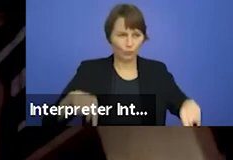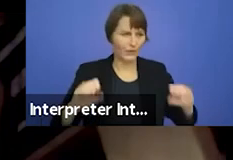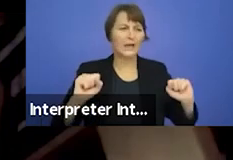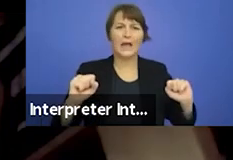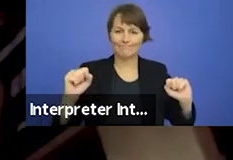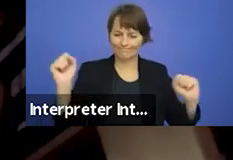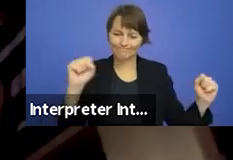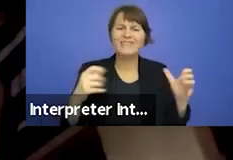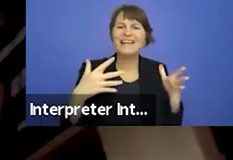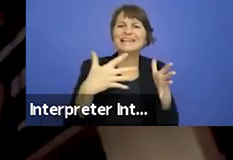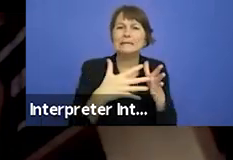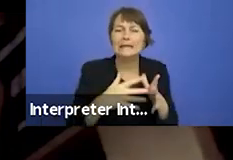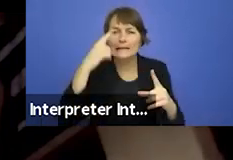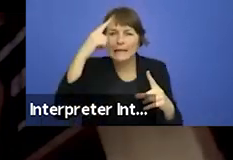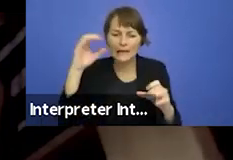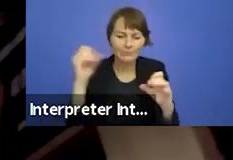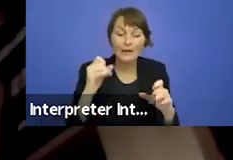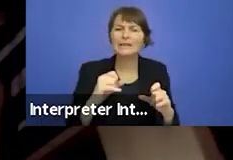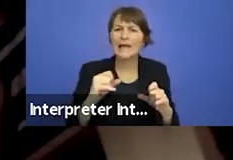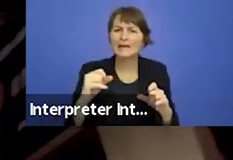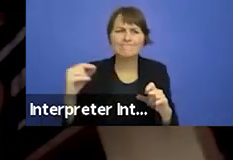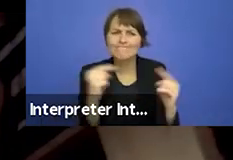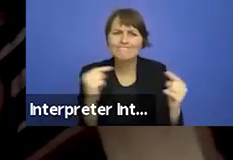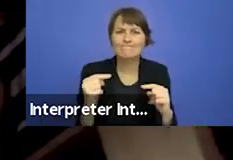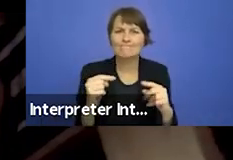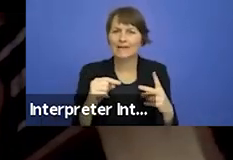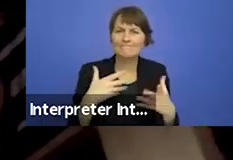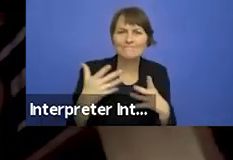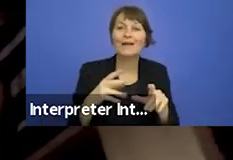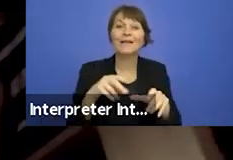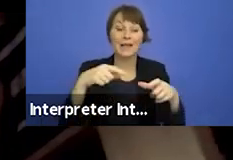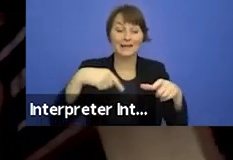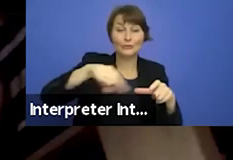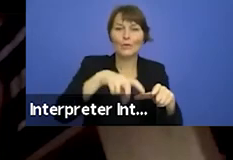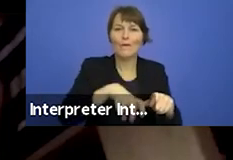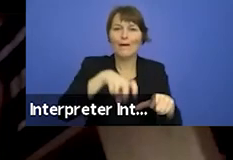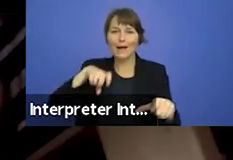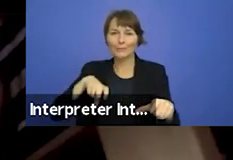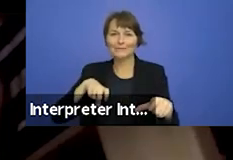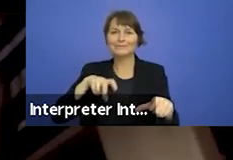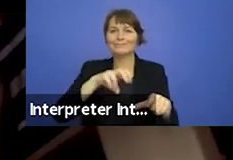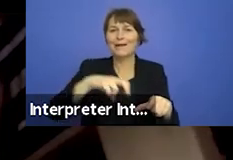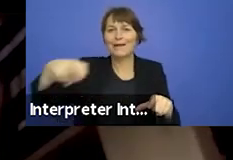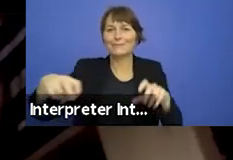let our convictions crash into others and step out again slightly changed. It's creating the space